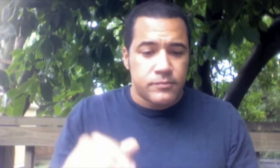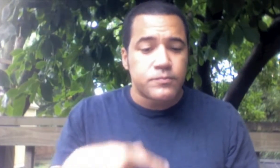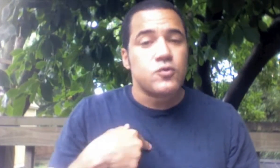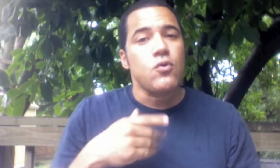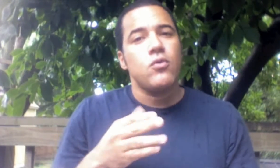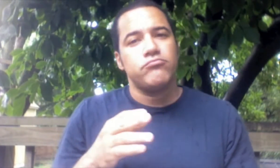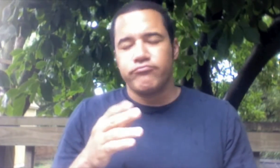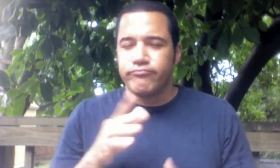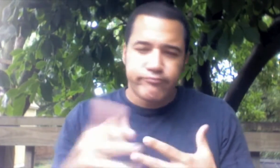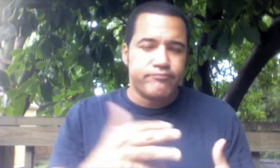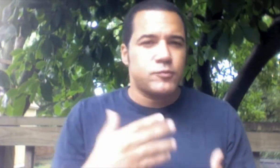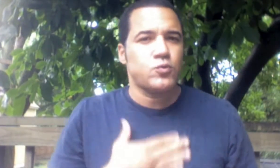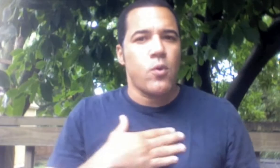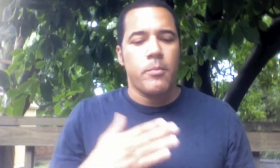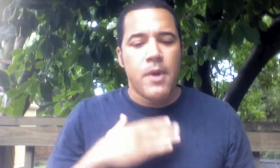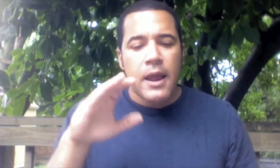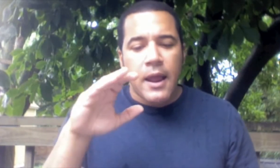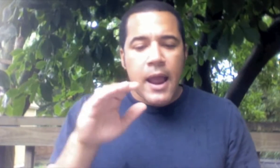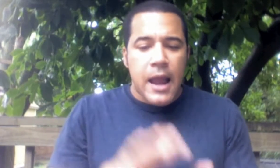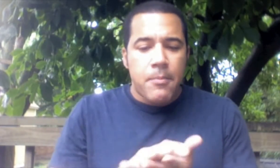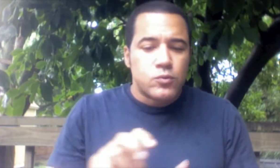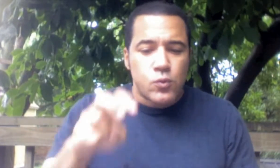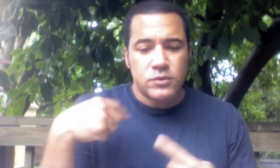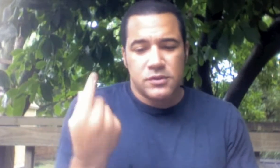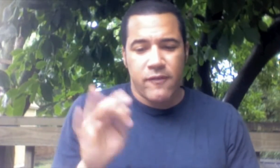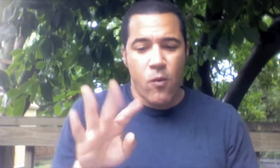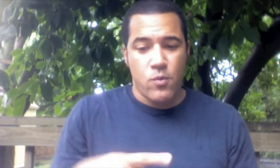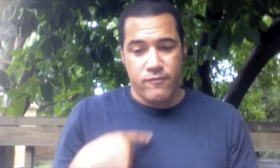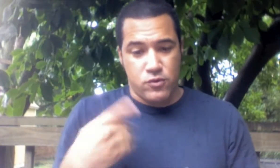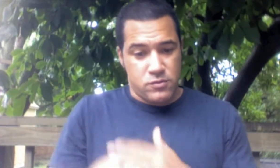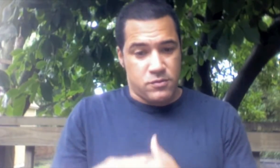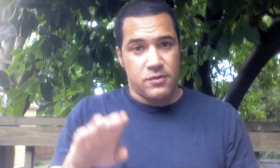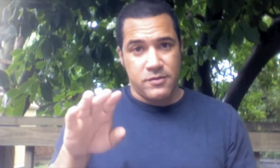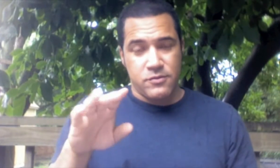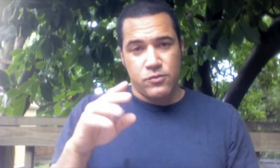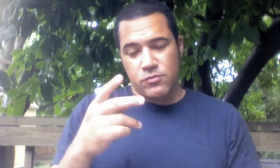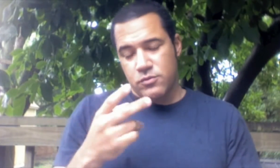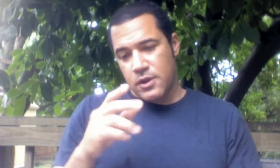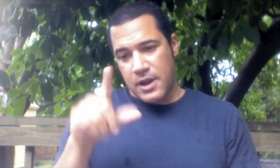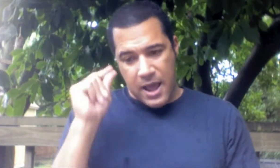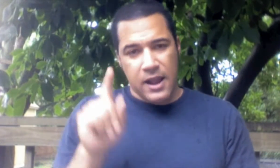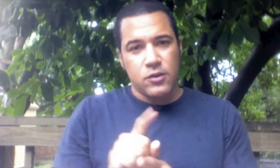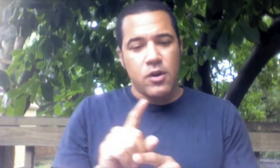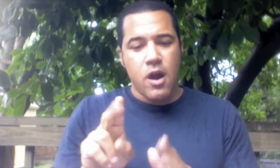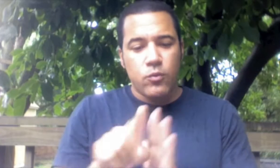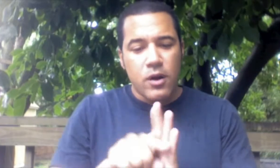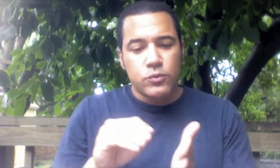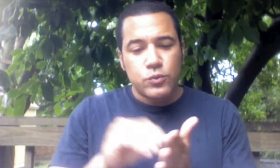I thoroughly enjoyed my academic journey since 1994 when I first enrolled Gallaudet University as an undergraduate student.